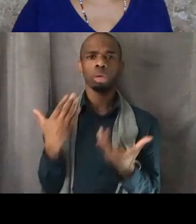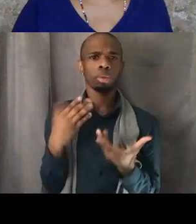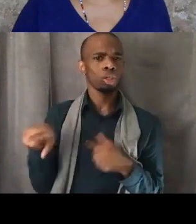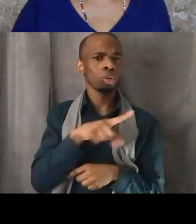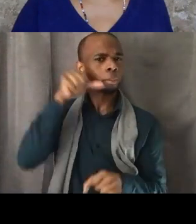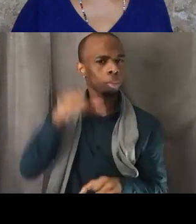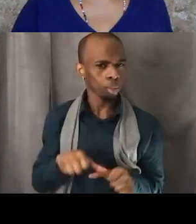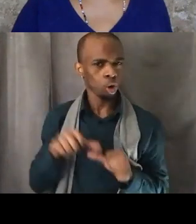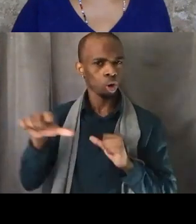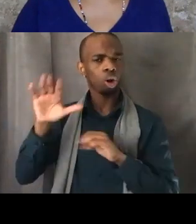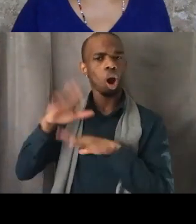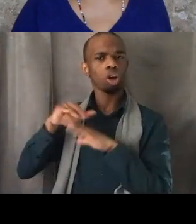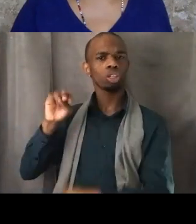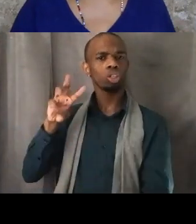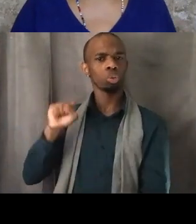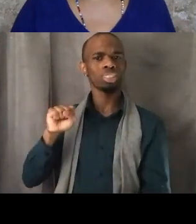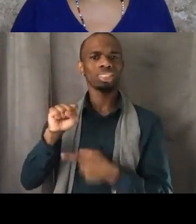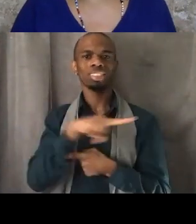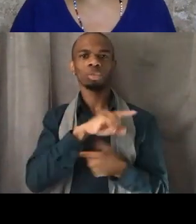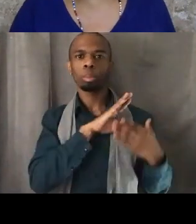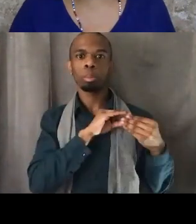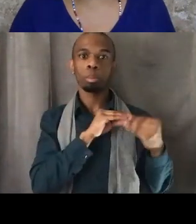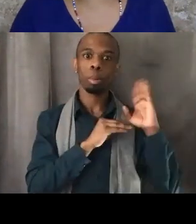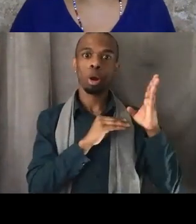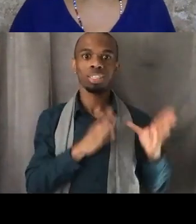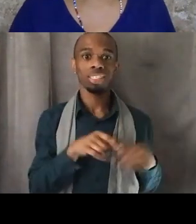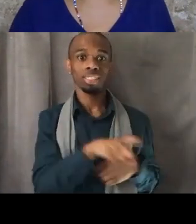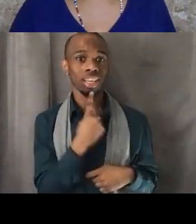the newscasters were all saying, "It's not coming in today.